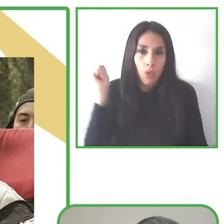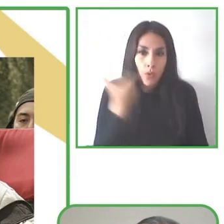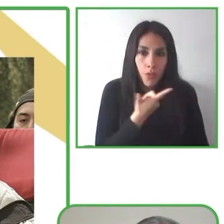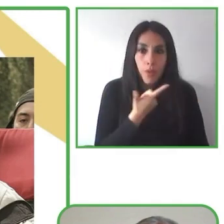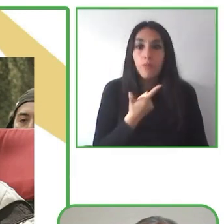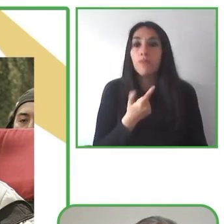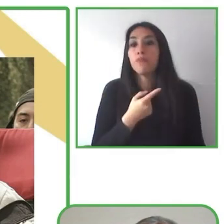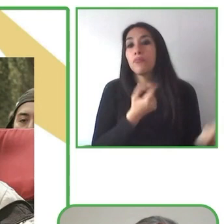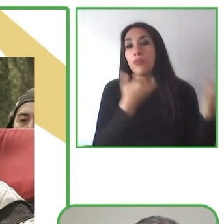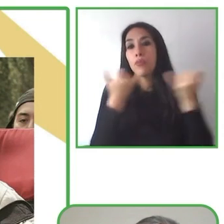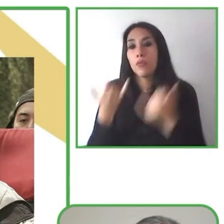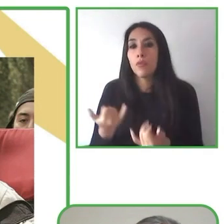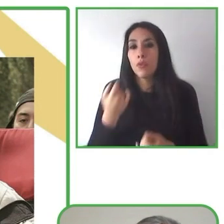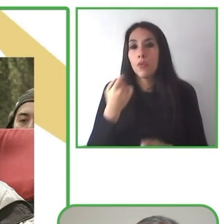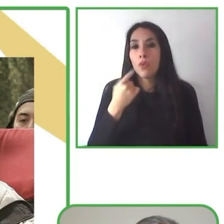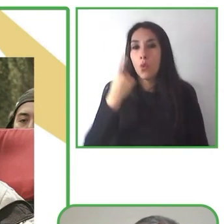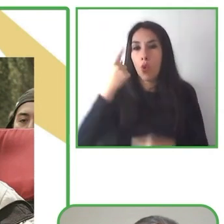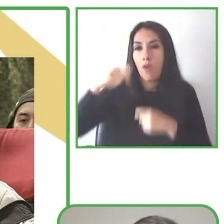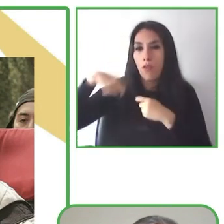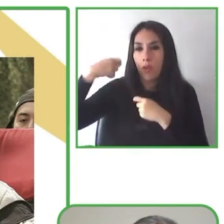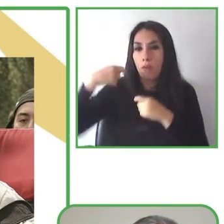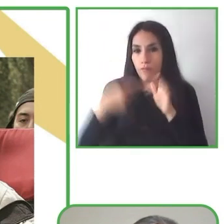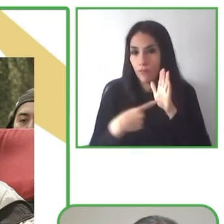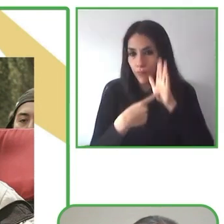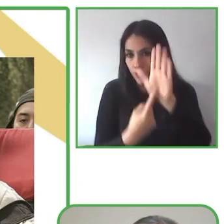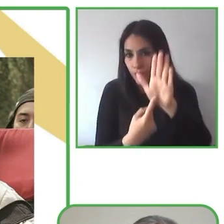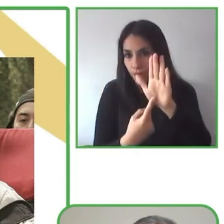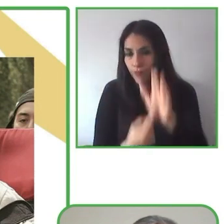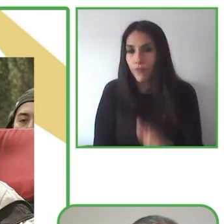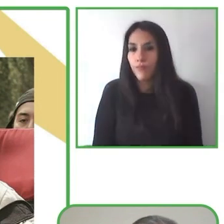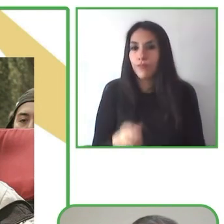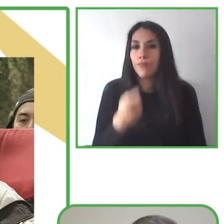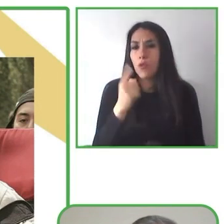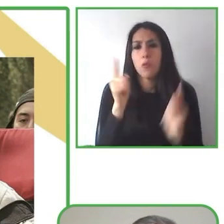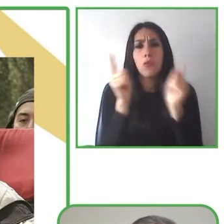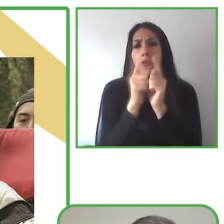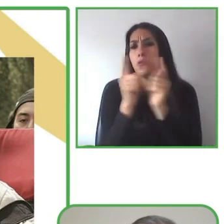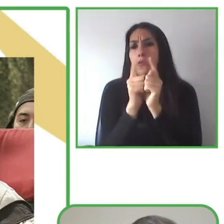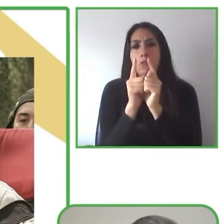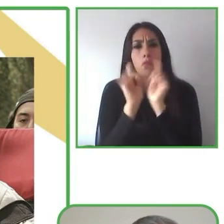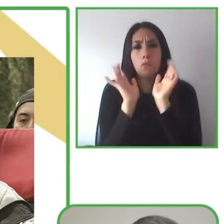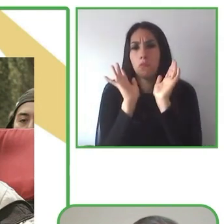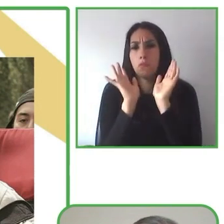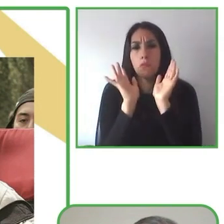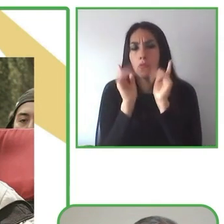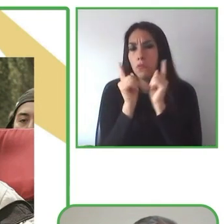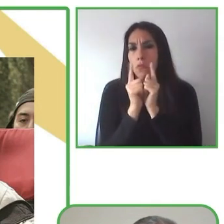that is going to give you a brief view of what our work is like.